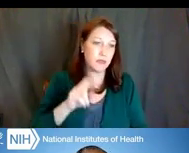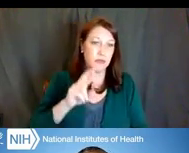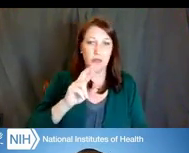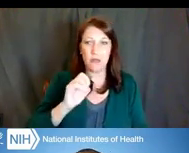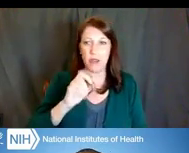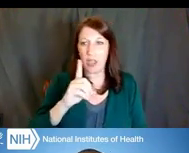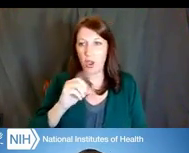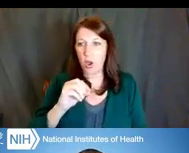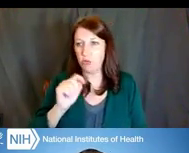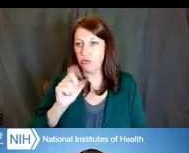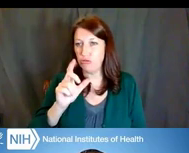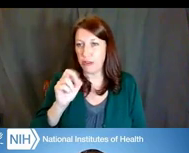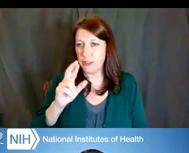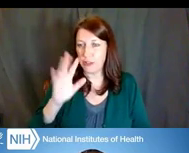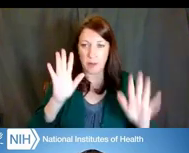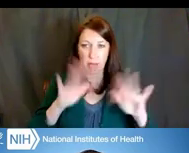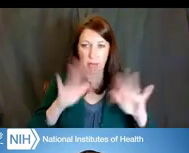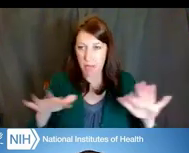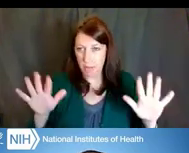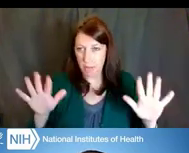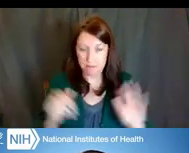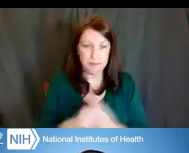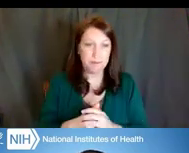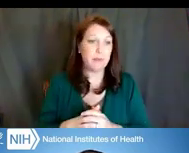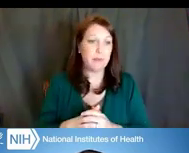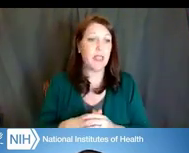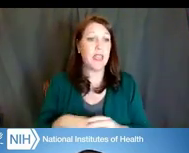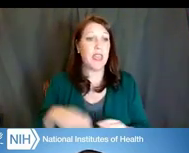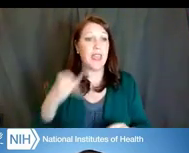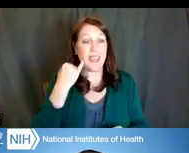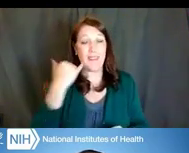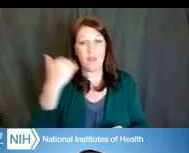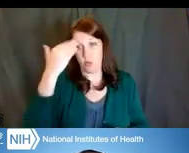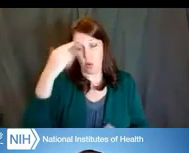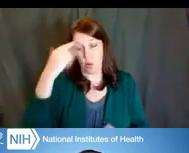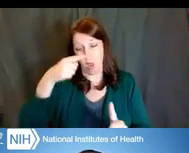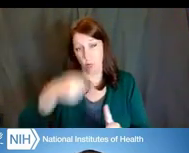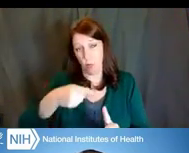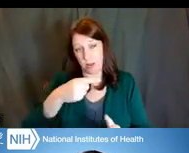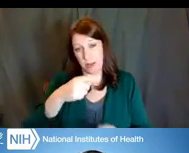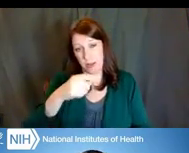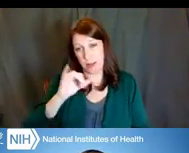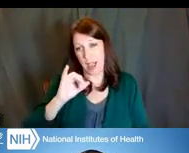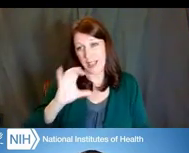blah blah blah blah blah, right? If you know that this particular institute and center funded tons of research